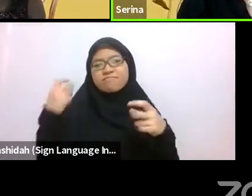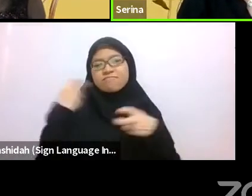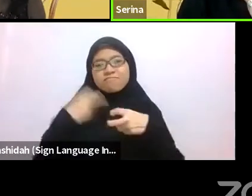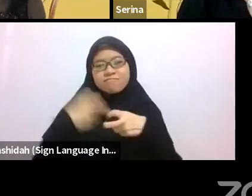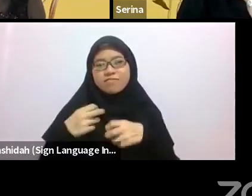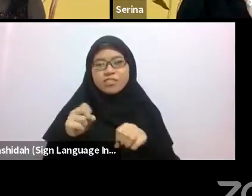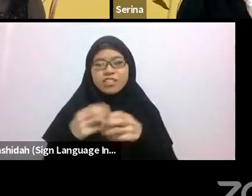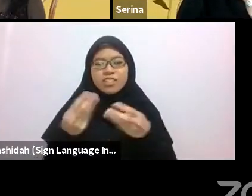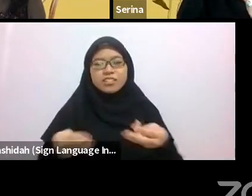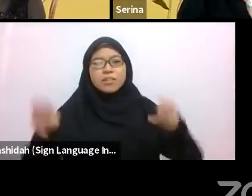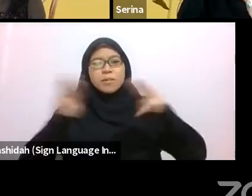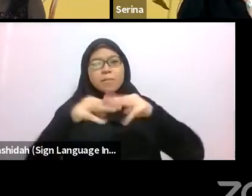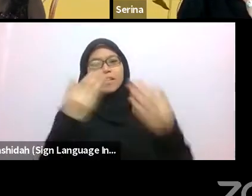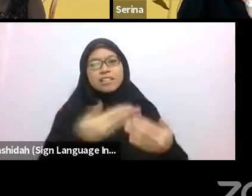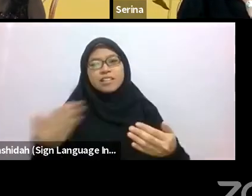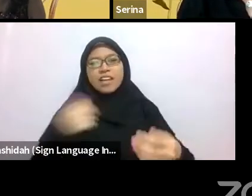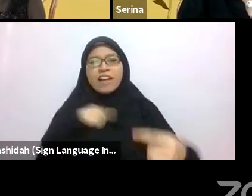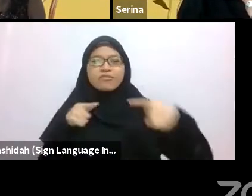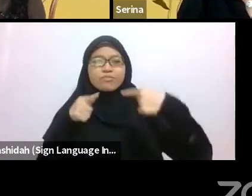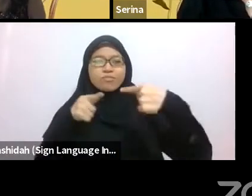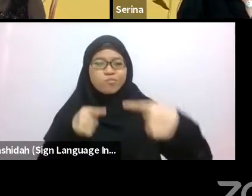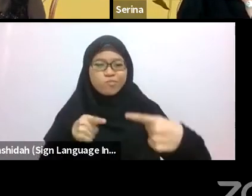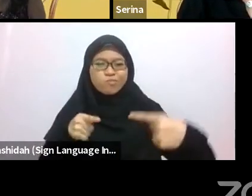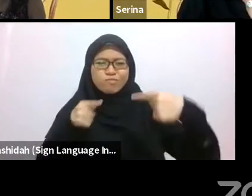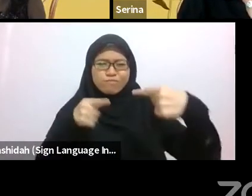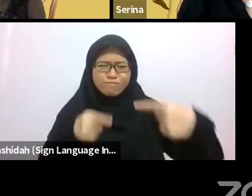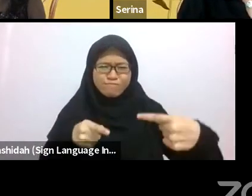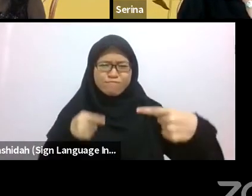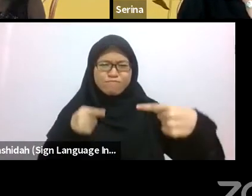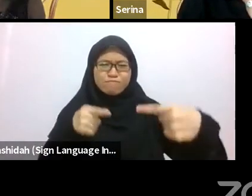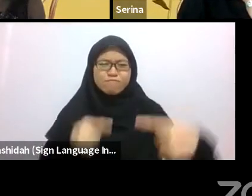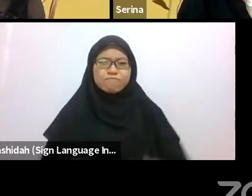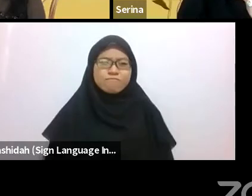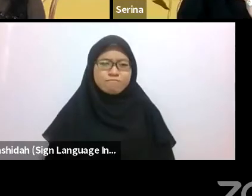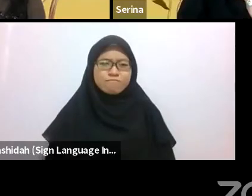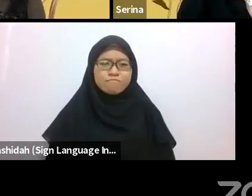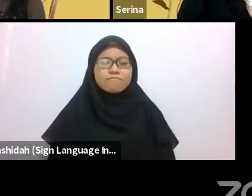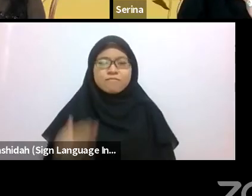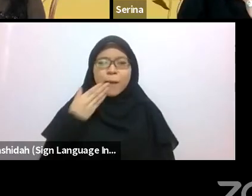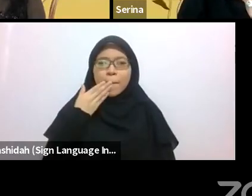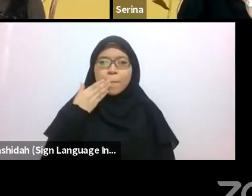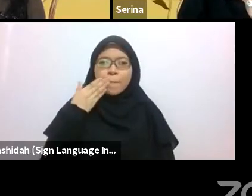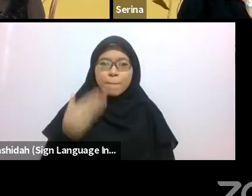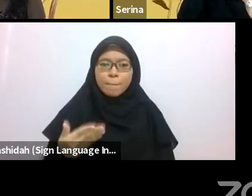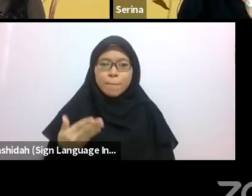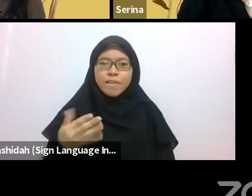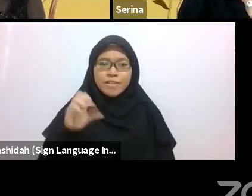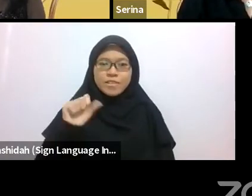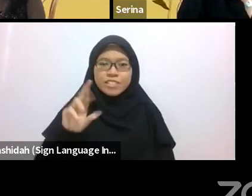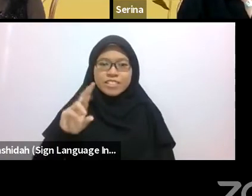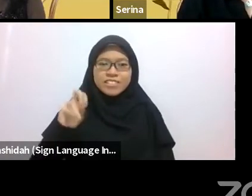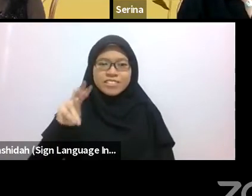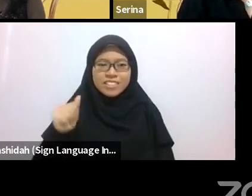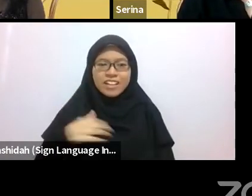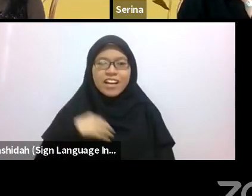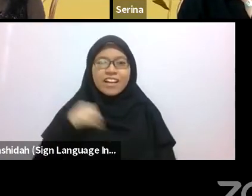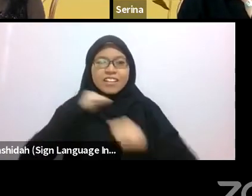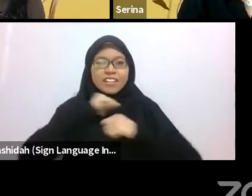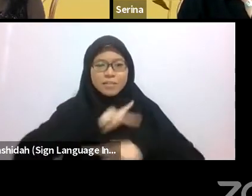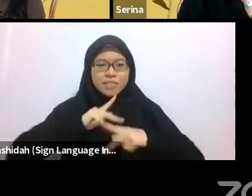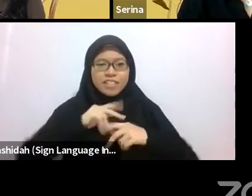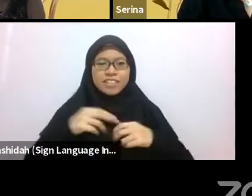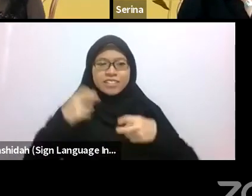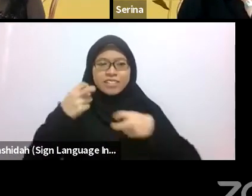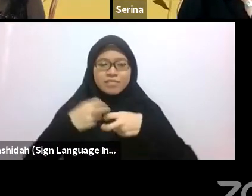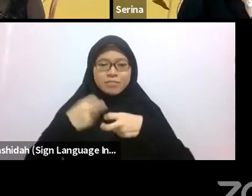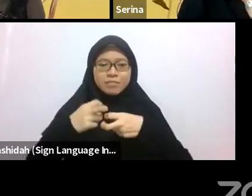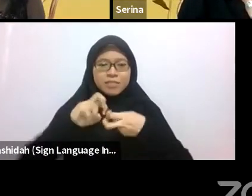Thanks, Serina. I appreciate the difficulties there, having to navigate and negotiate different ways of thinking,